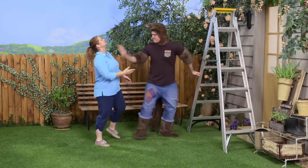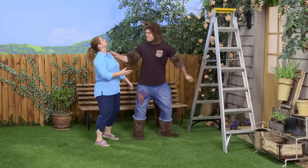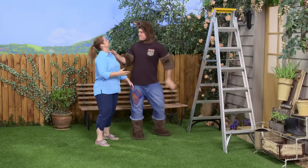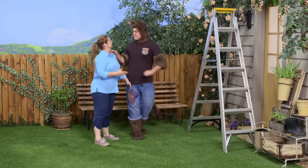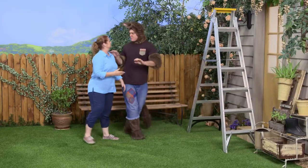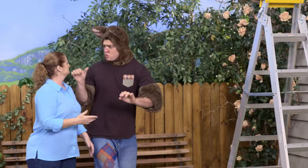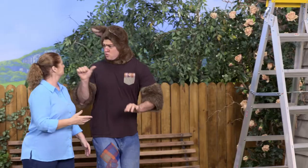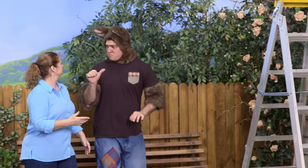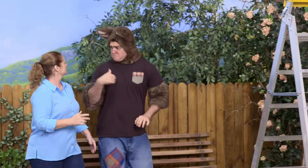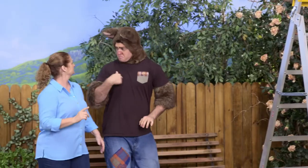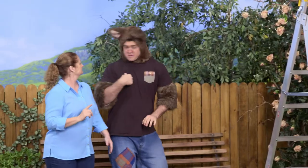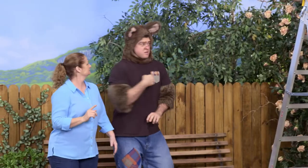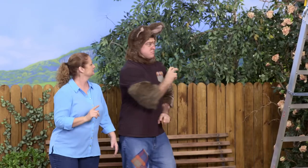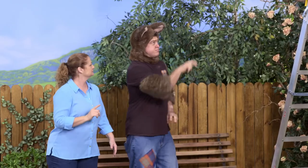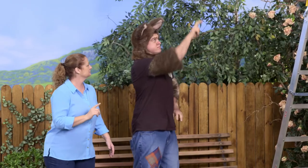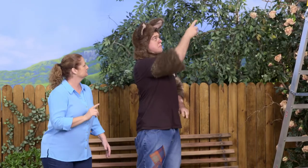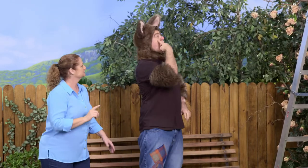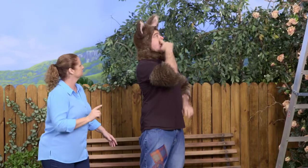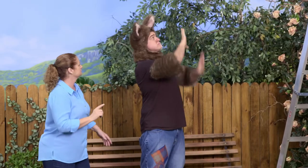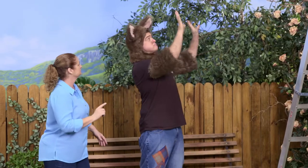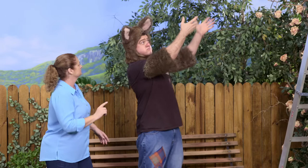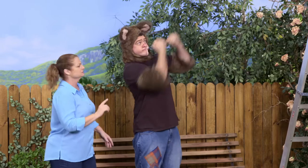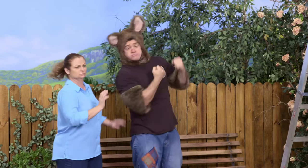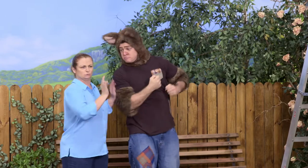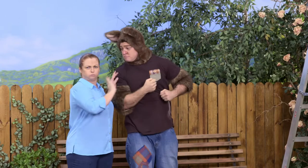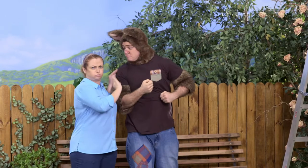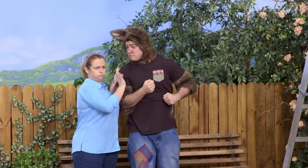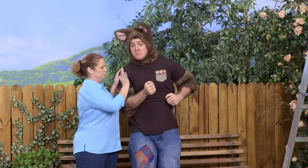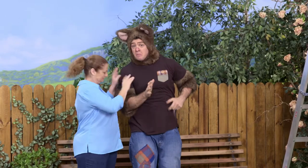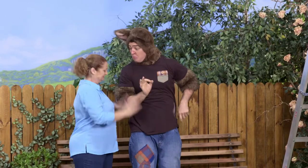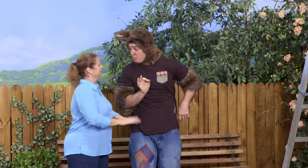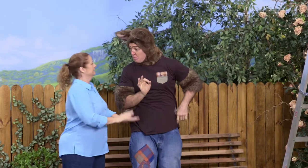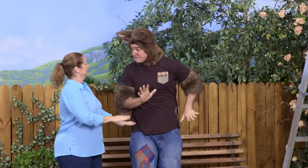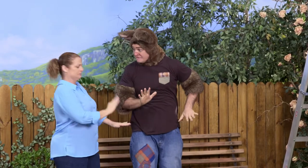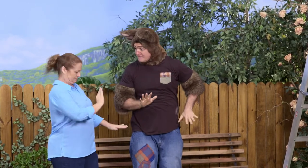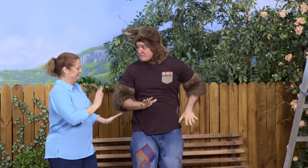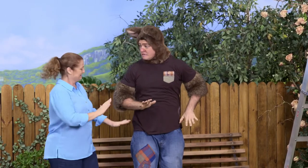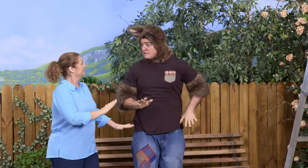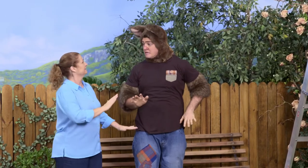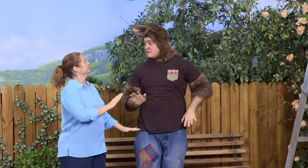Sally, do you want me to go up there and get him and bring him down? No, no, no. You stay down here, please.